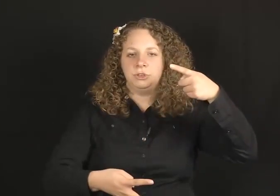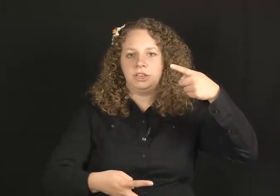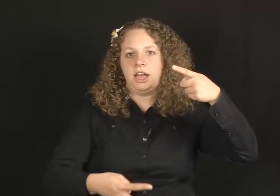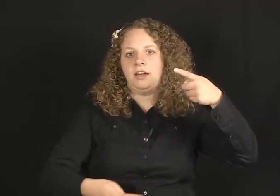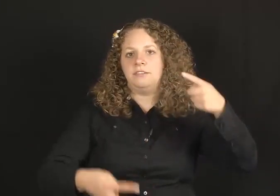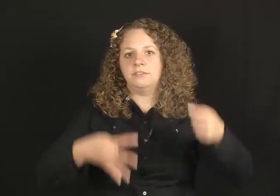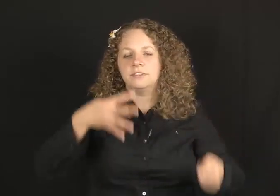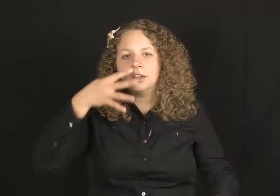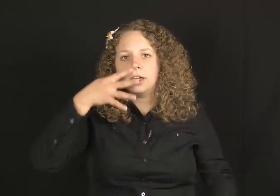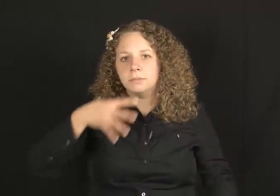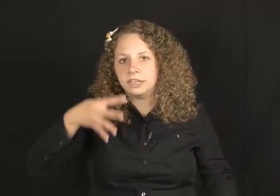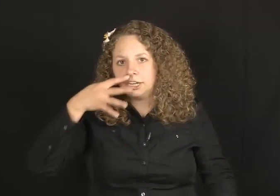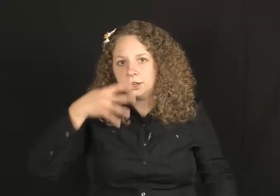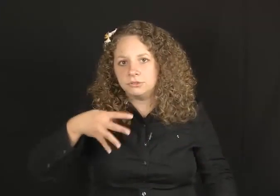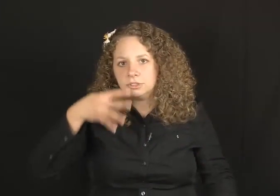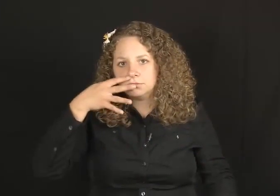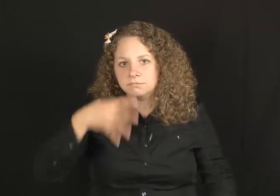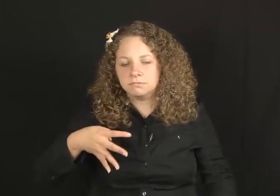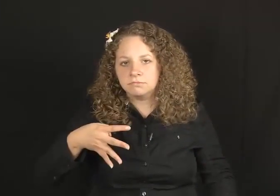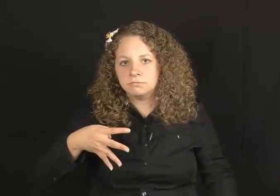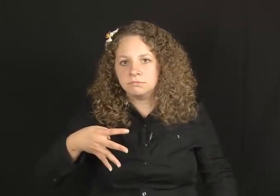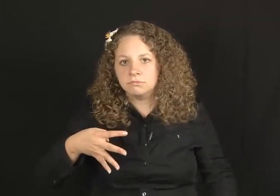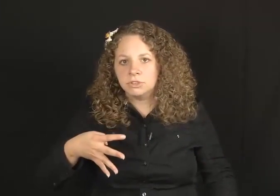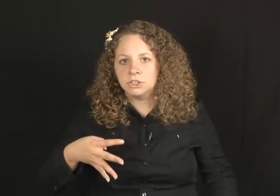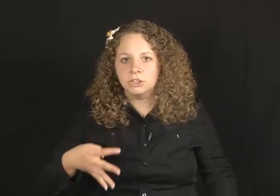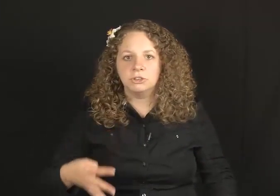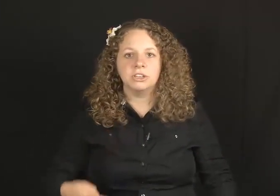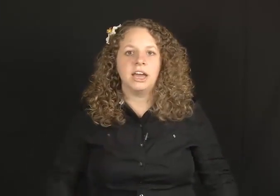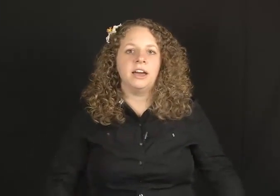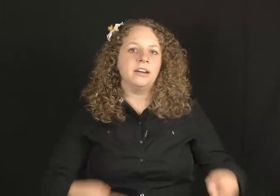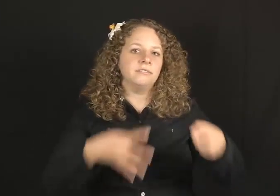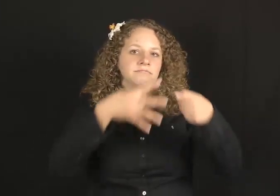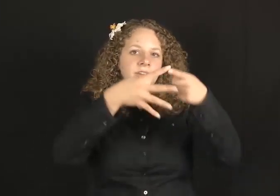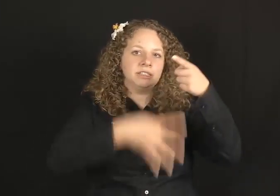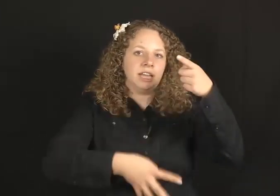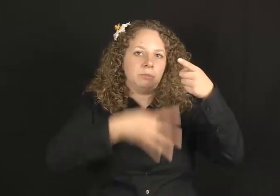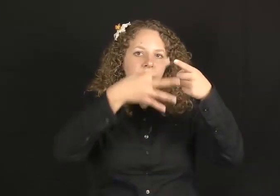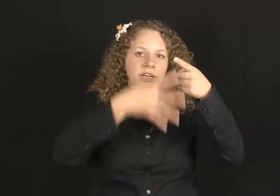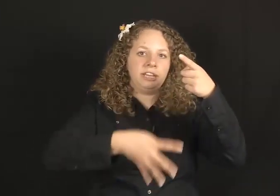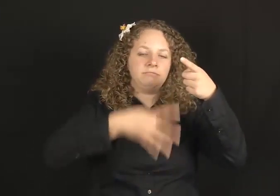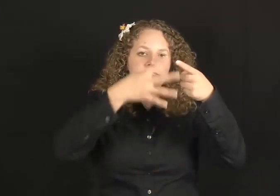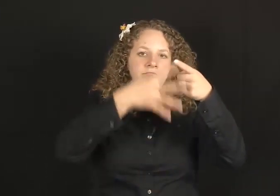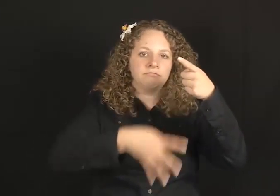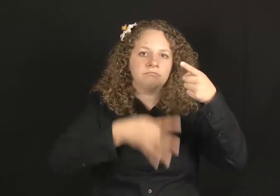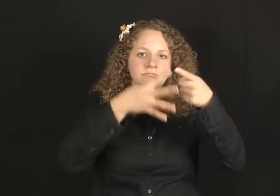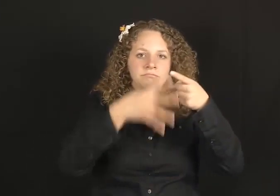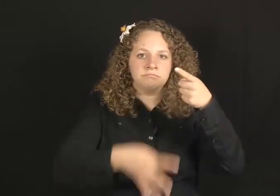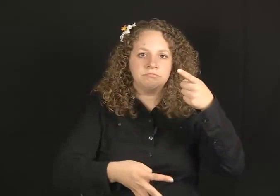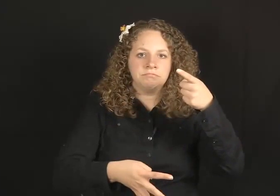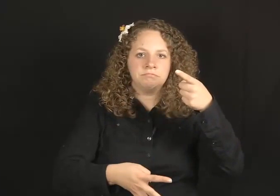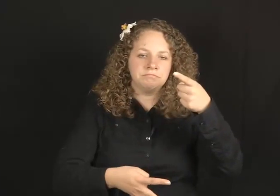So you could have a bleeding nose, you could have the tap running (non-dom hand points